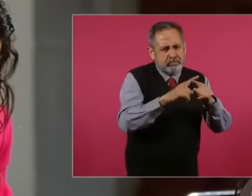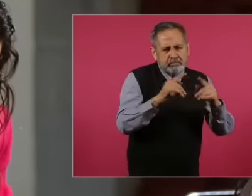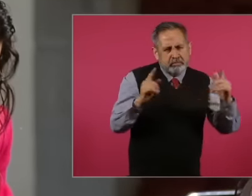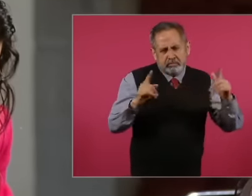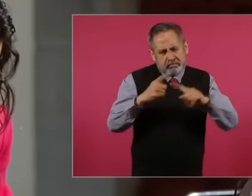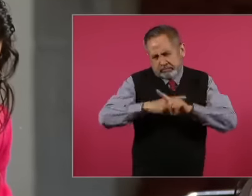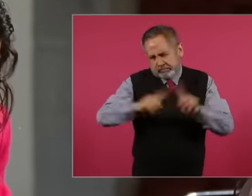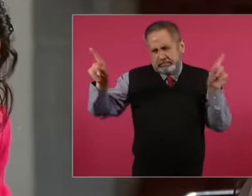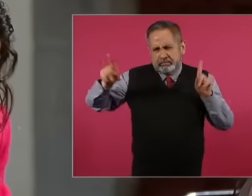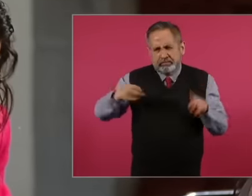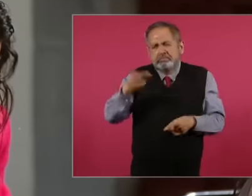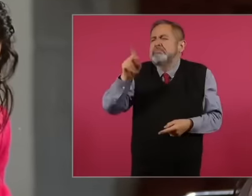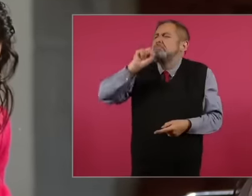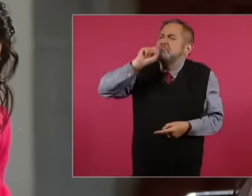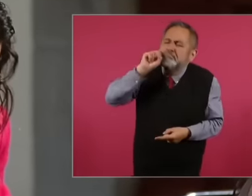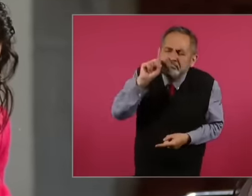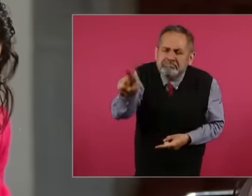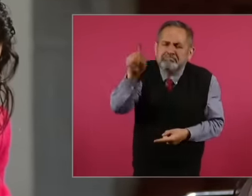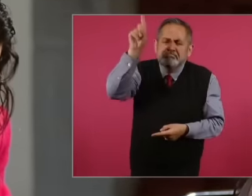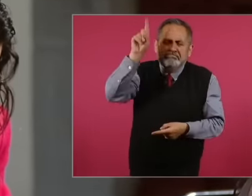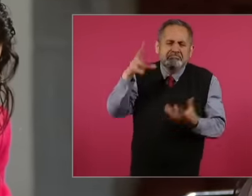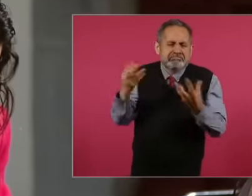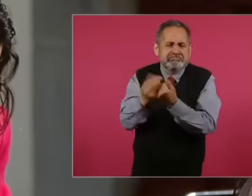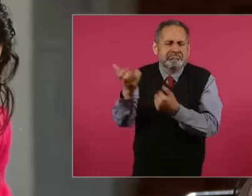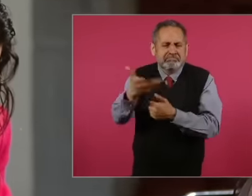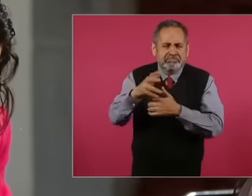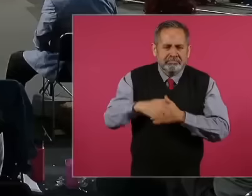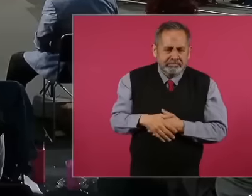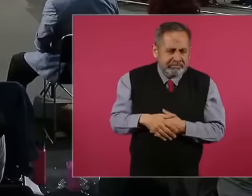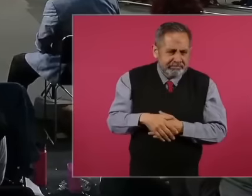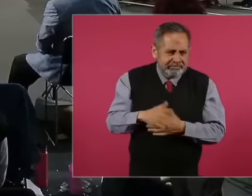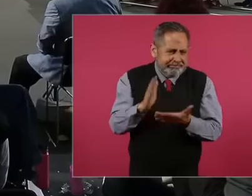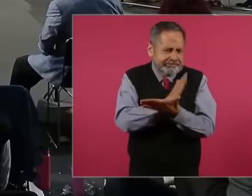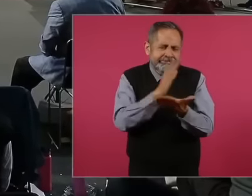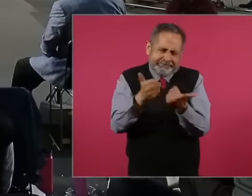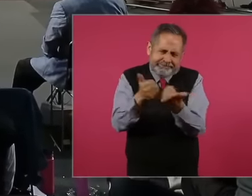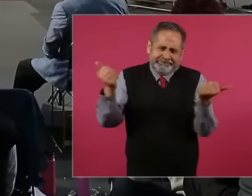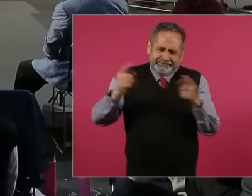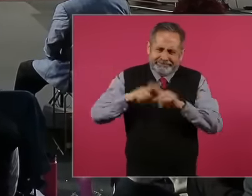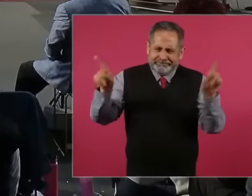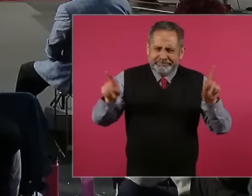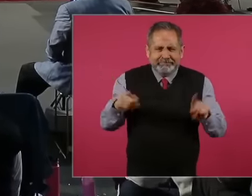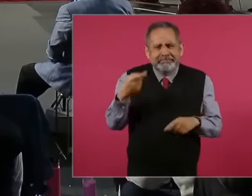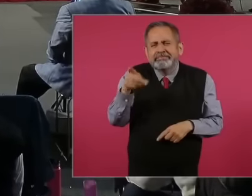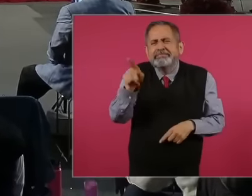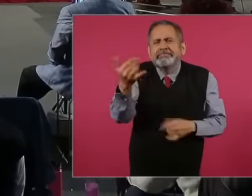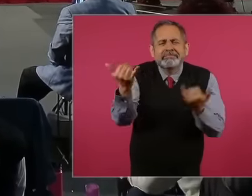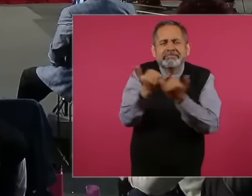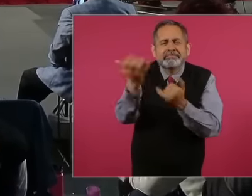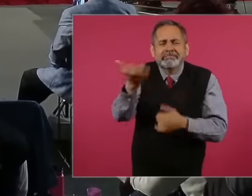very far from them, but the fact that you are far from those characters does not mean that in your government